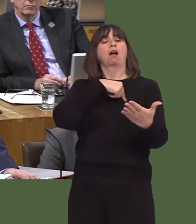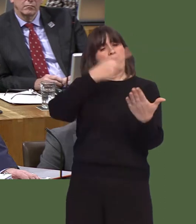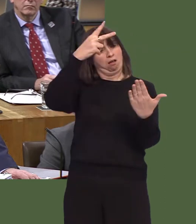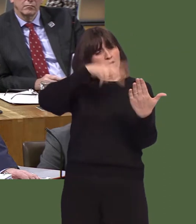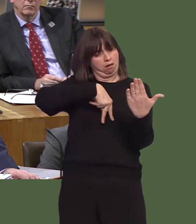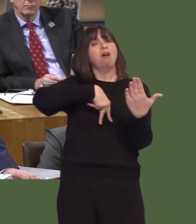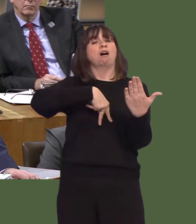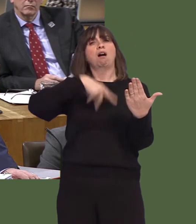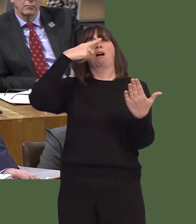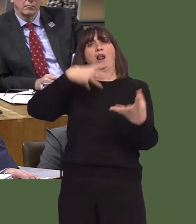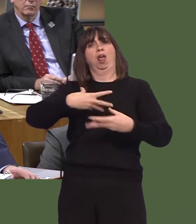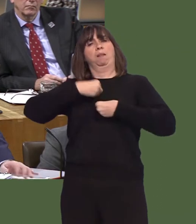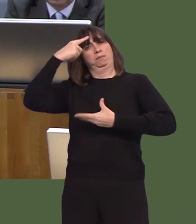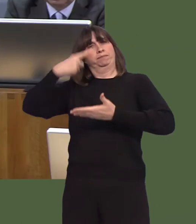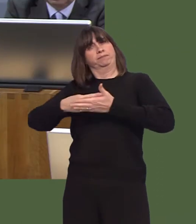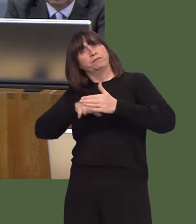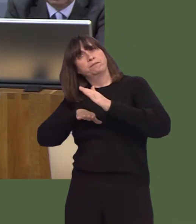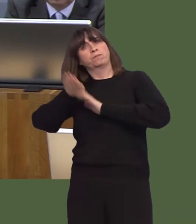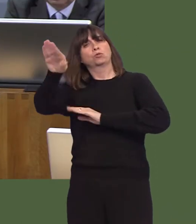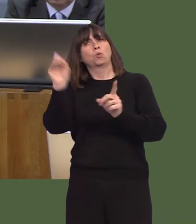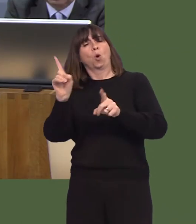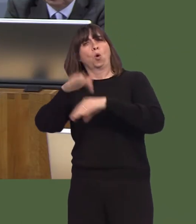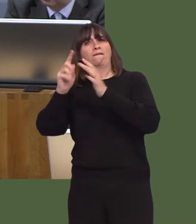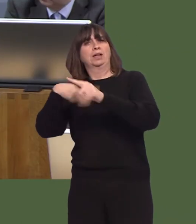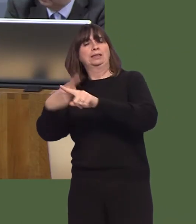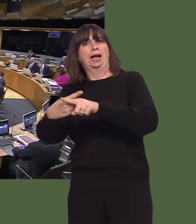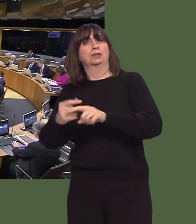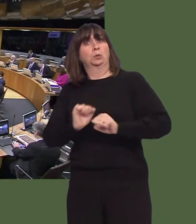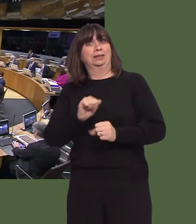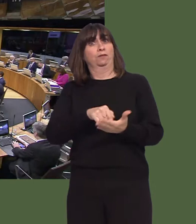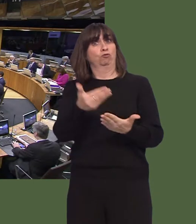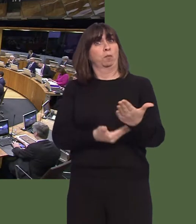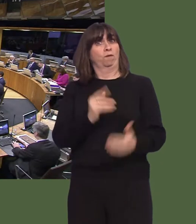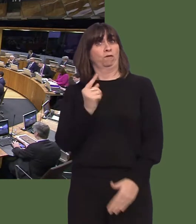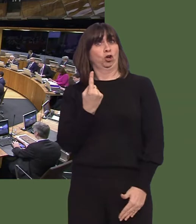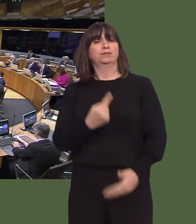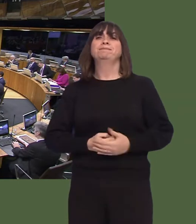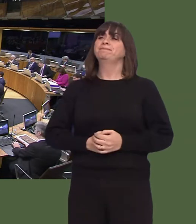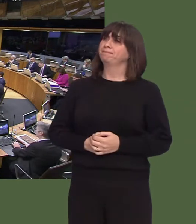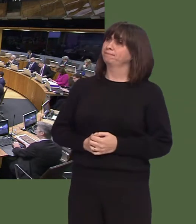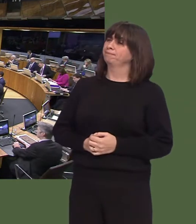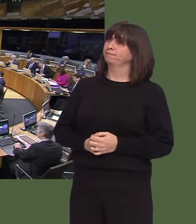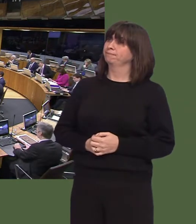A wnaiff y Prif Weinidog ddatganiad am bolisÔau Llywodraeth Cymru ar gyfer cefnogi mentrau